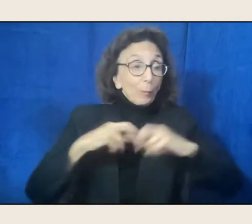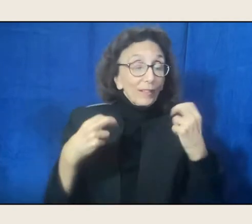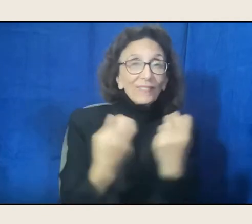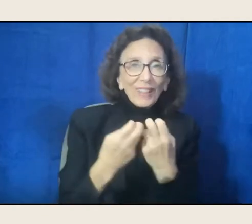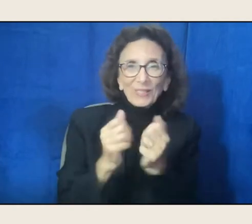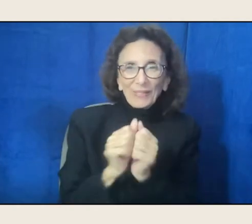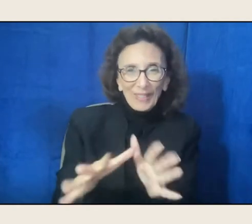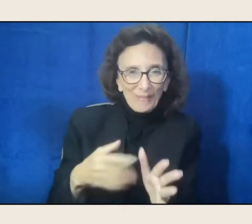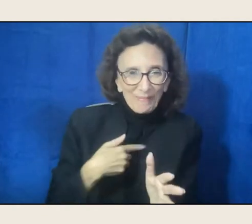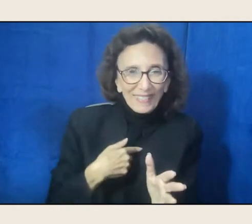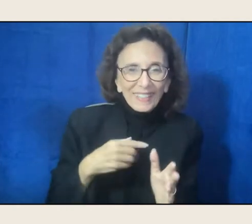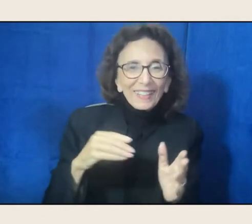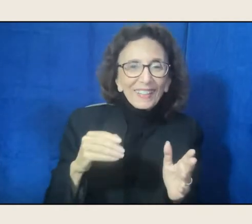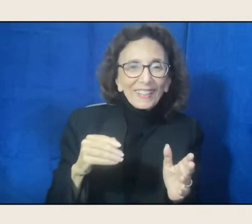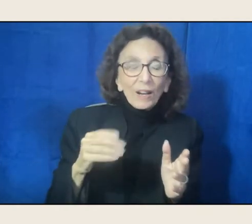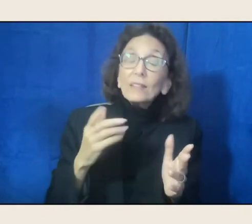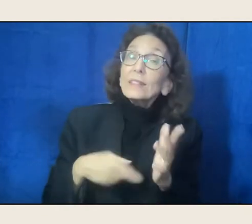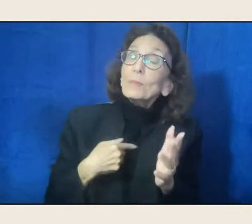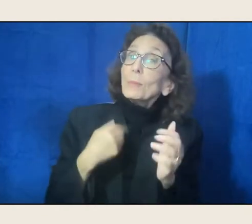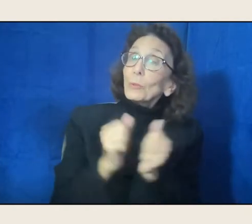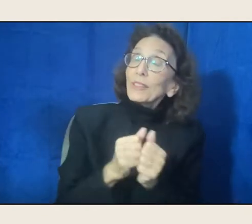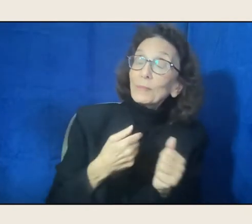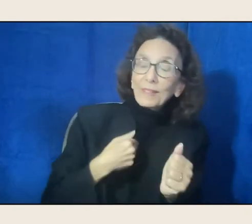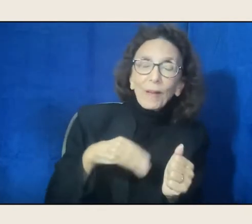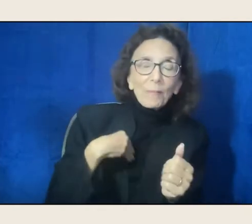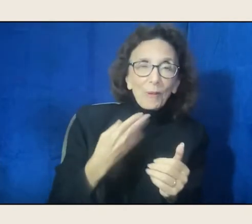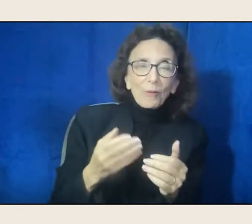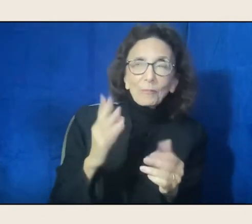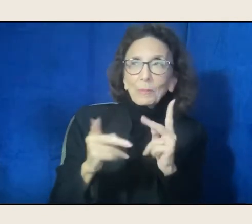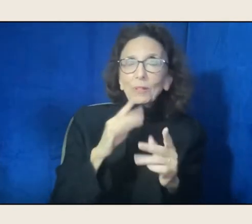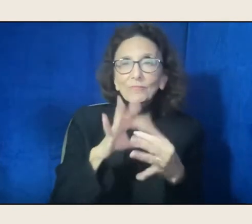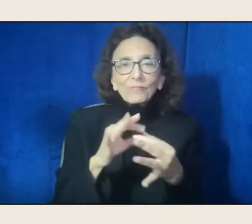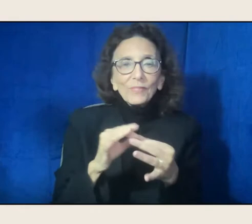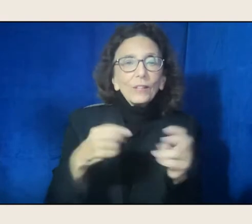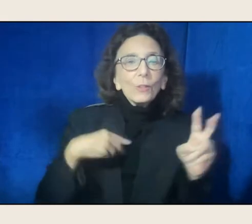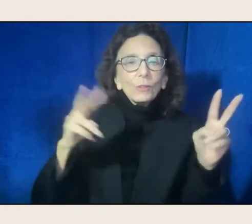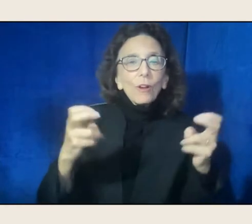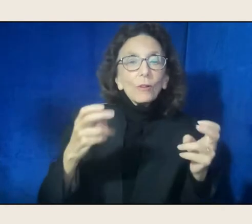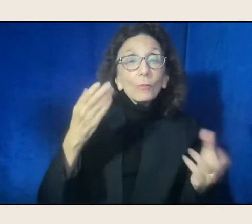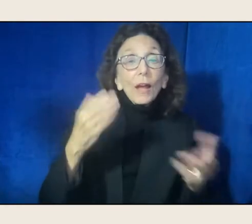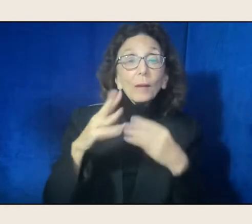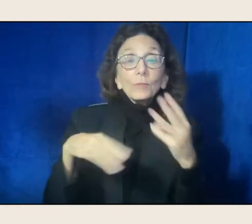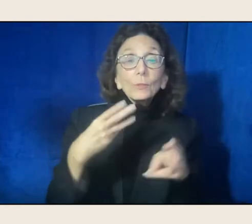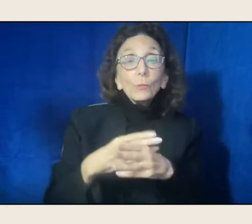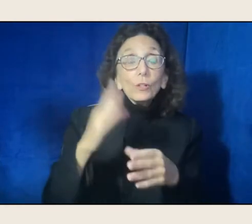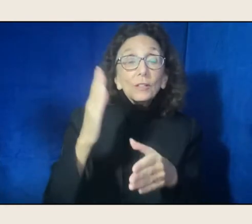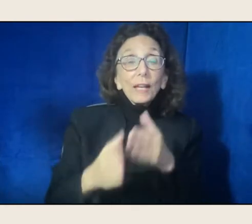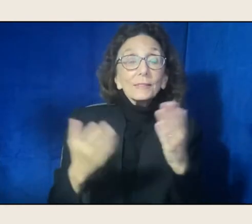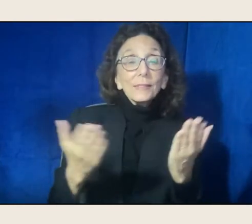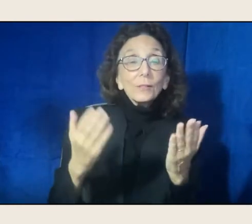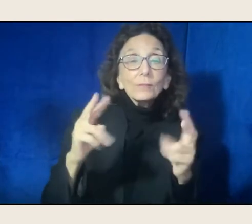and with me. Anyway, this is "Perhaps the World Ends Here". "The world begins at a kitchen table.